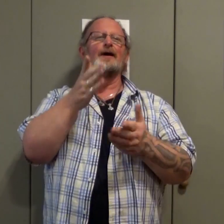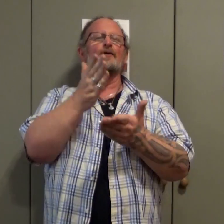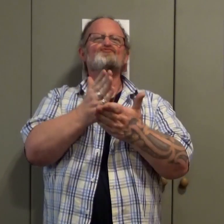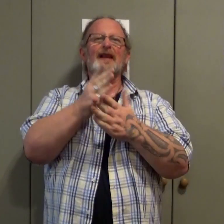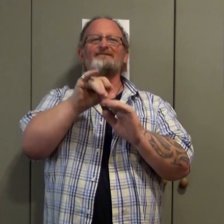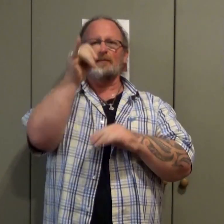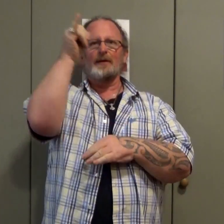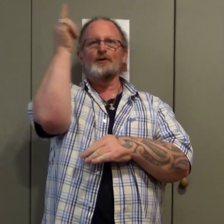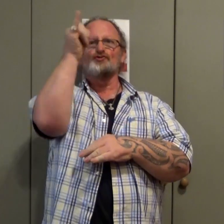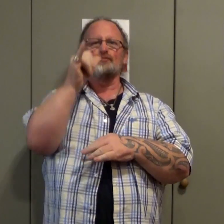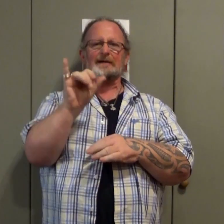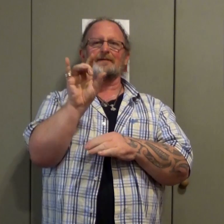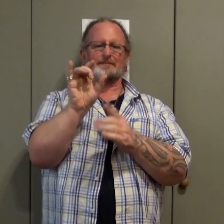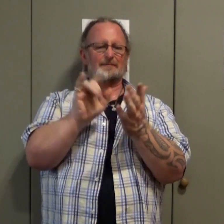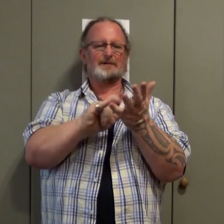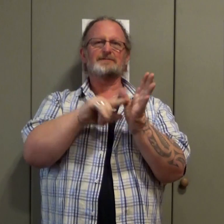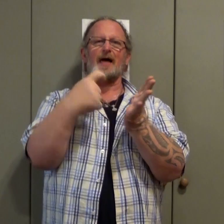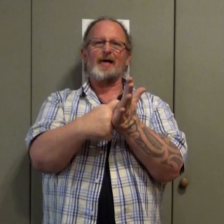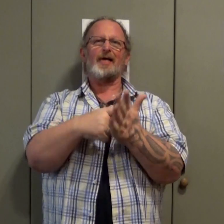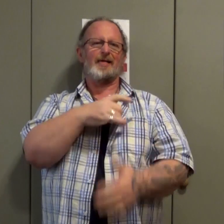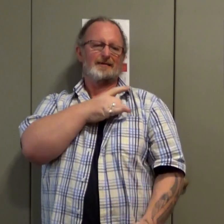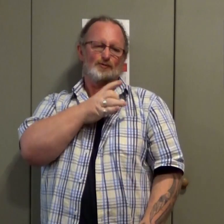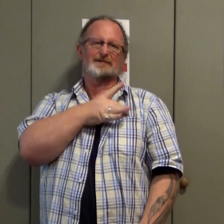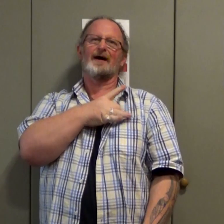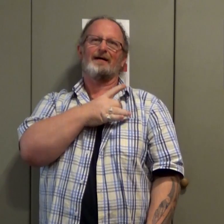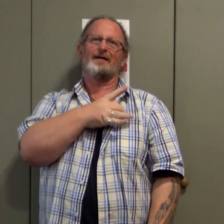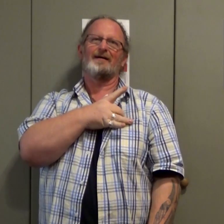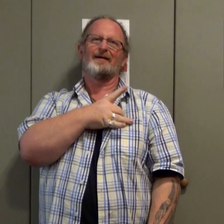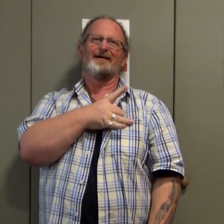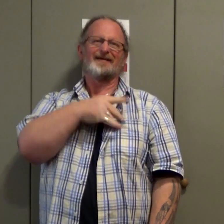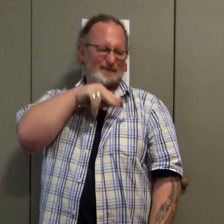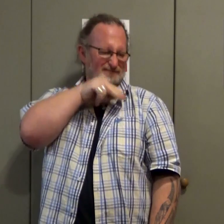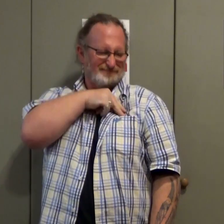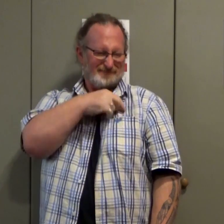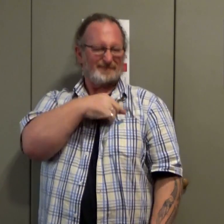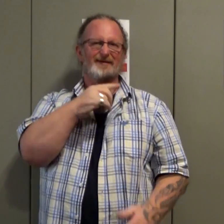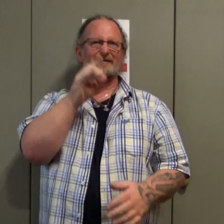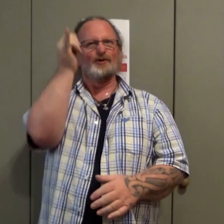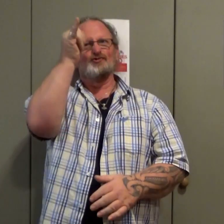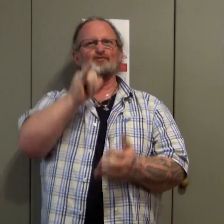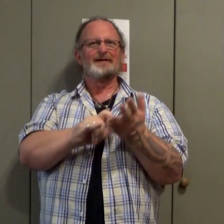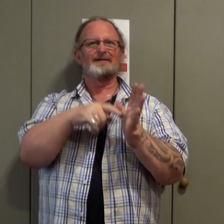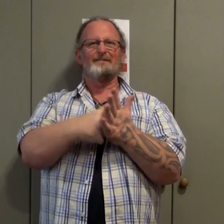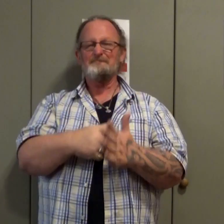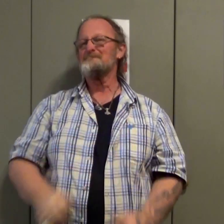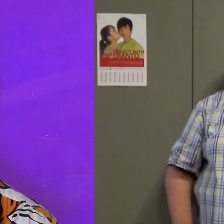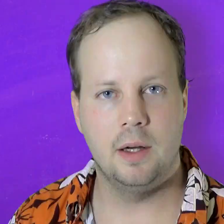and that comes from the green star Do you know the green star? the badge? That's the origin of it